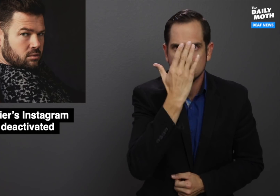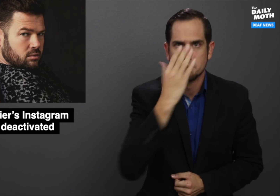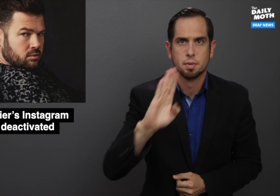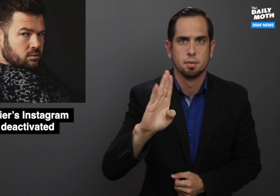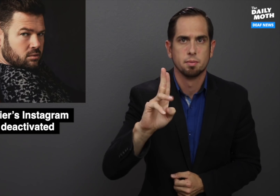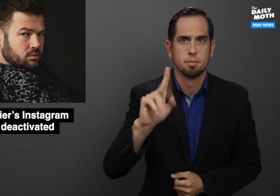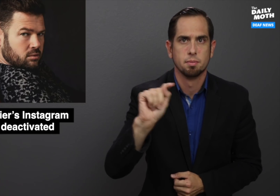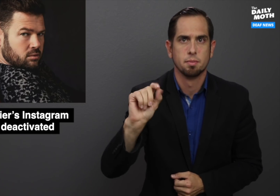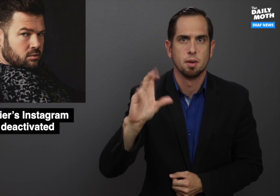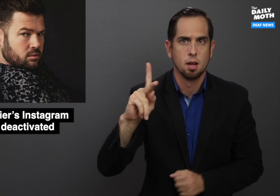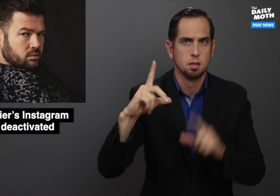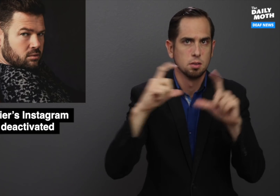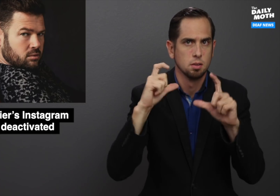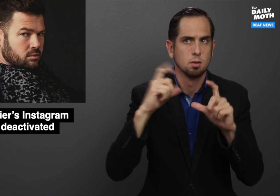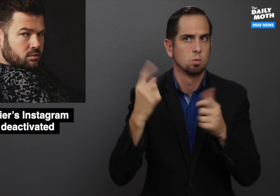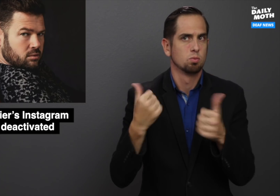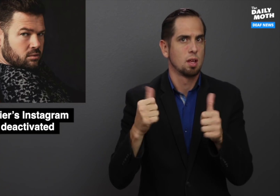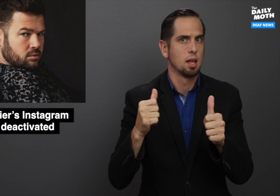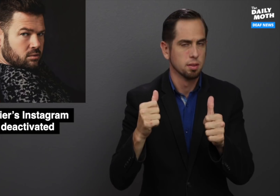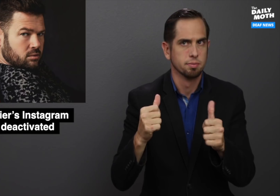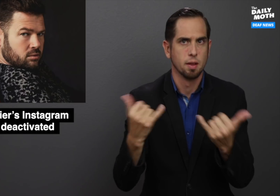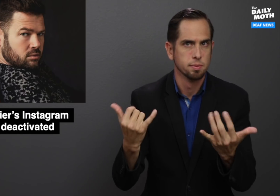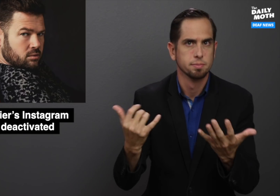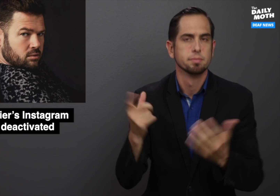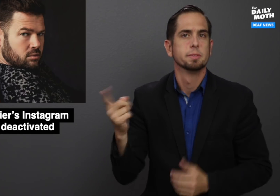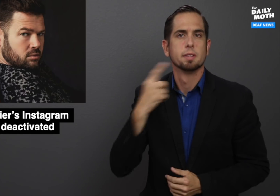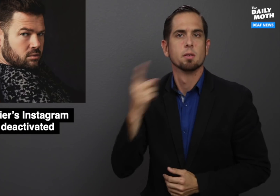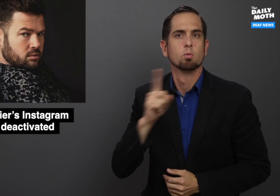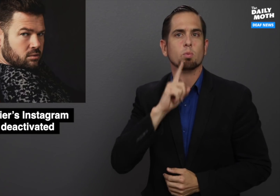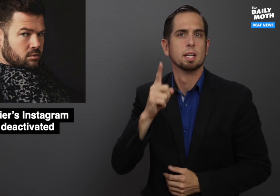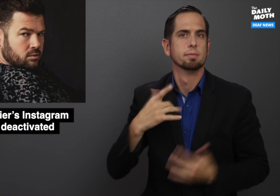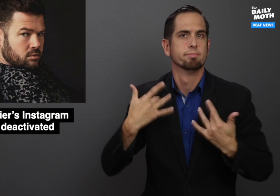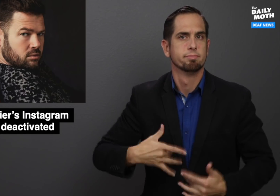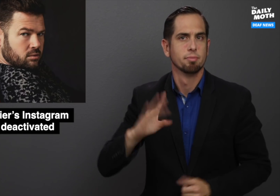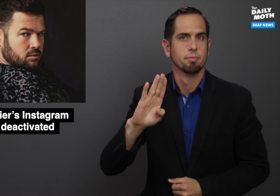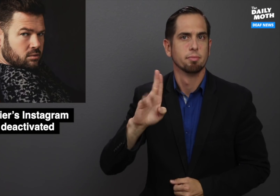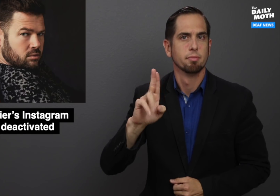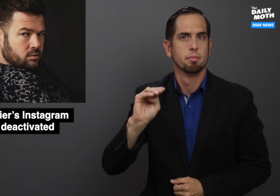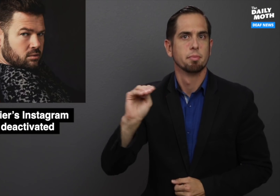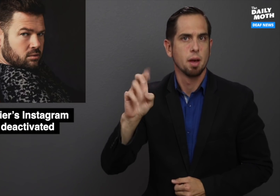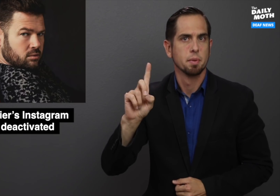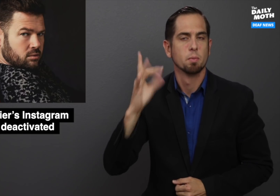Tullier said he is really "bummed" because he had 58,000 followers and met many